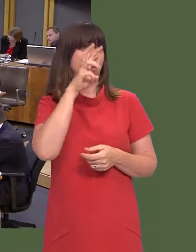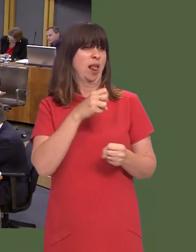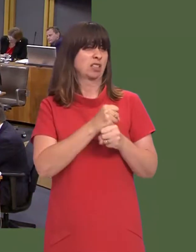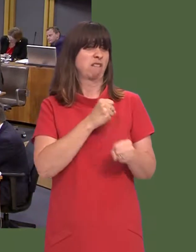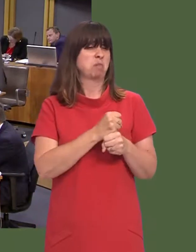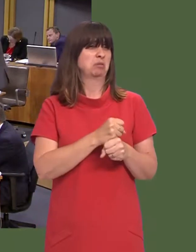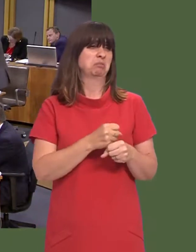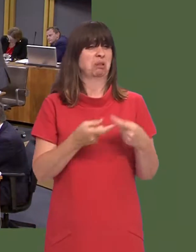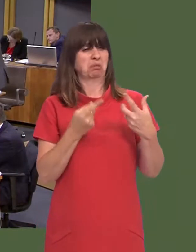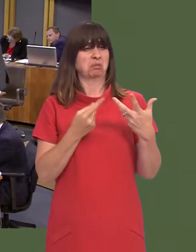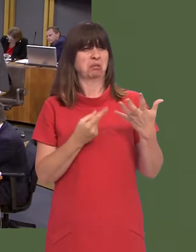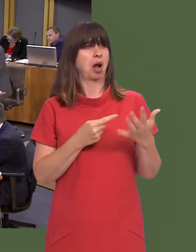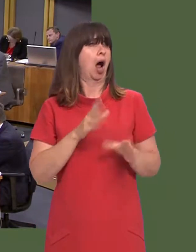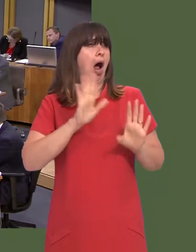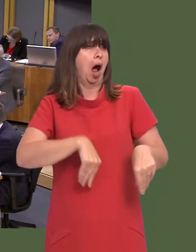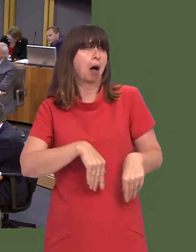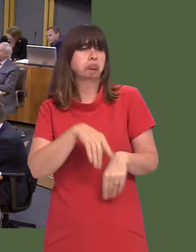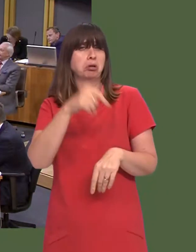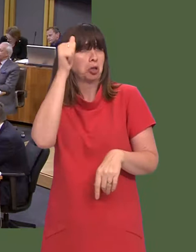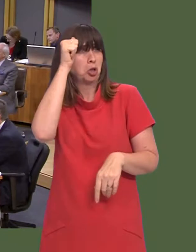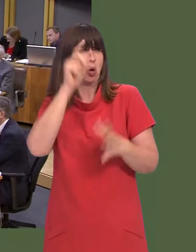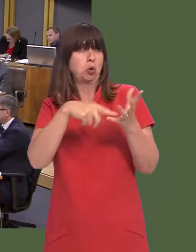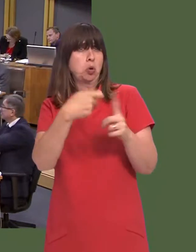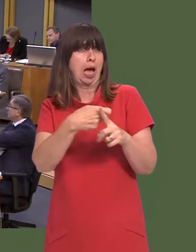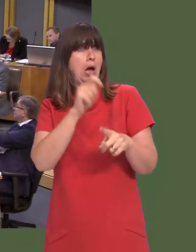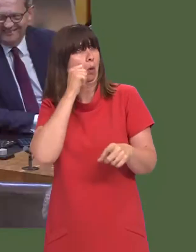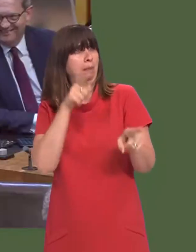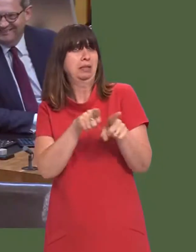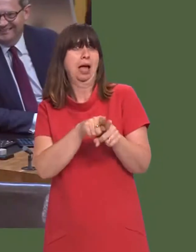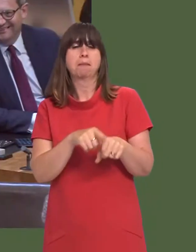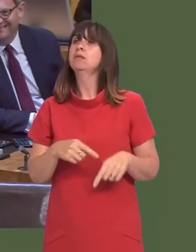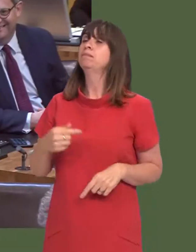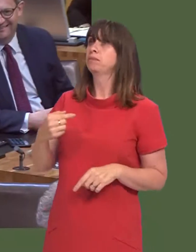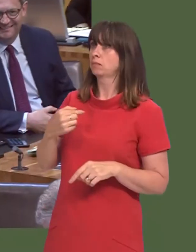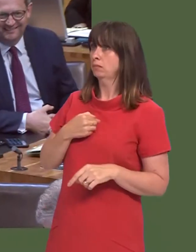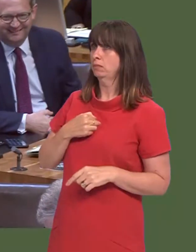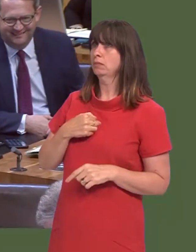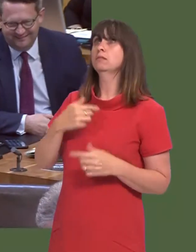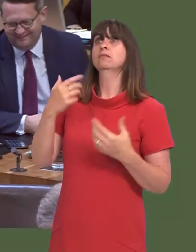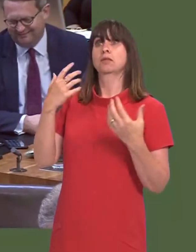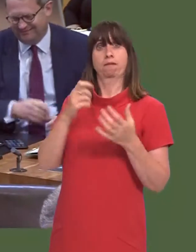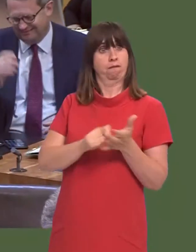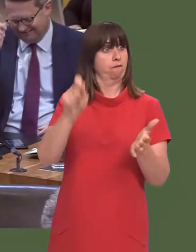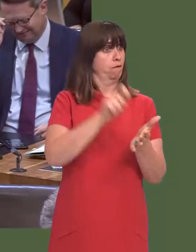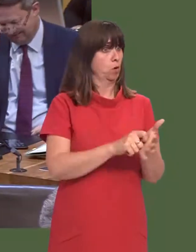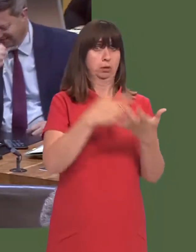disagree with us?í Carwyn Jones: Well, the Prime Minister went into the general election on the basis of obtaining a mandate to leave the single market,